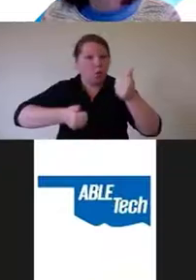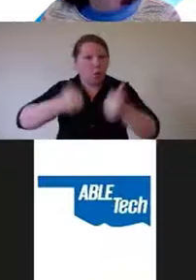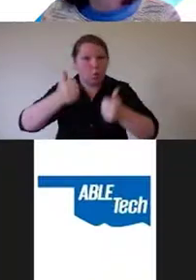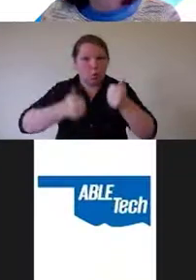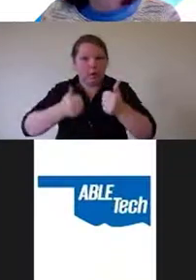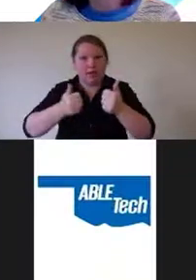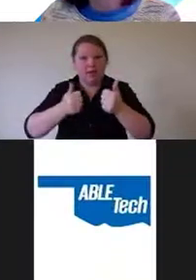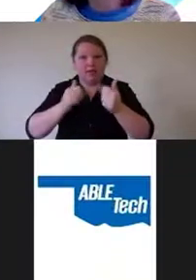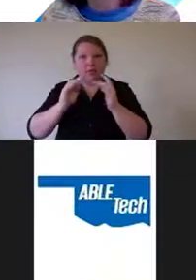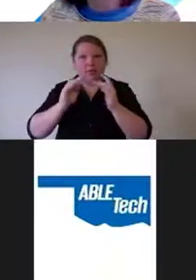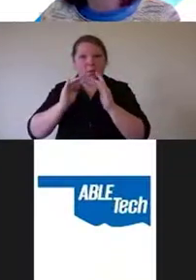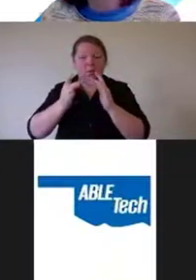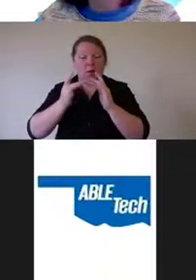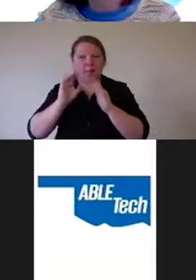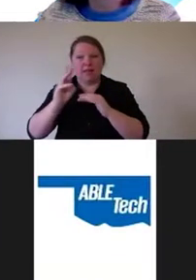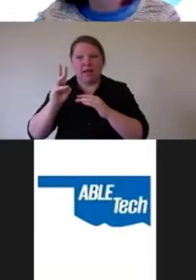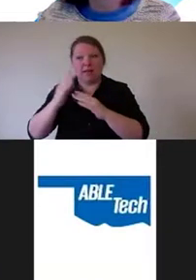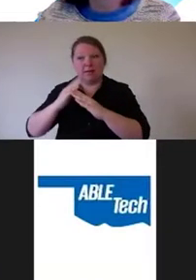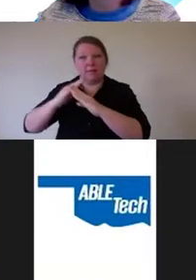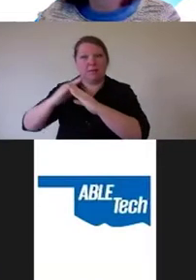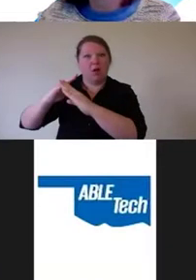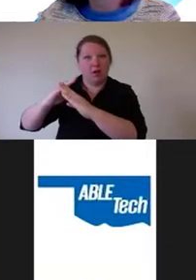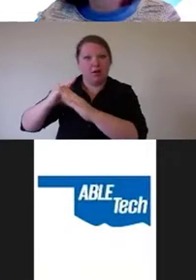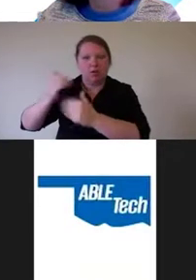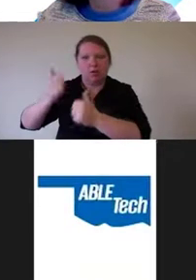So there's some interesting analytics there.